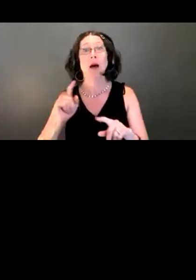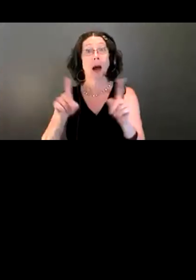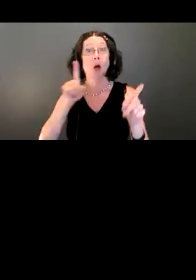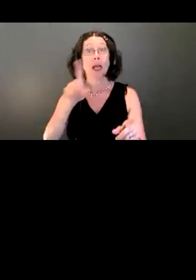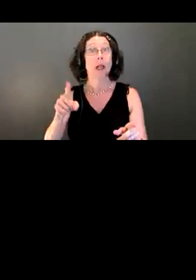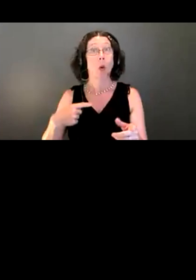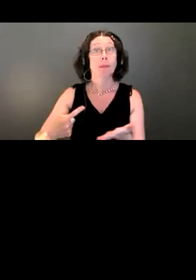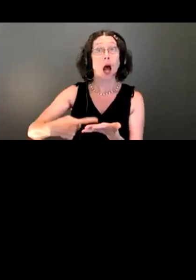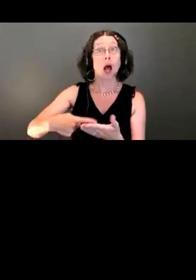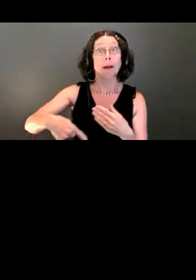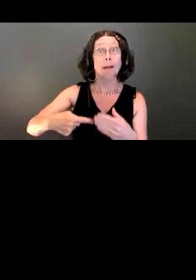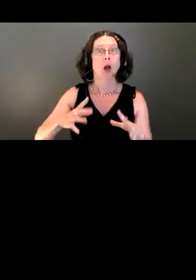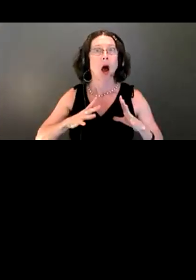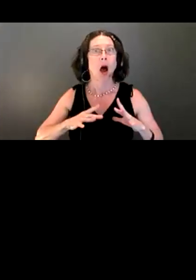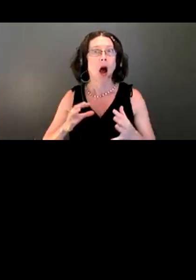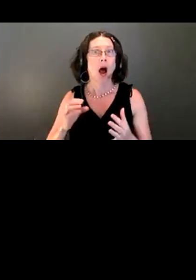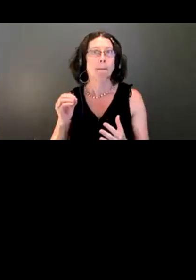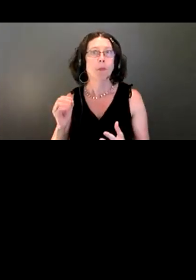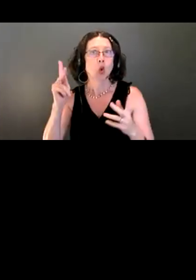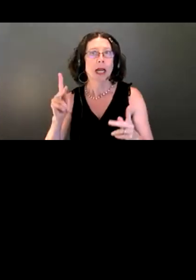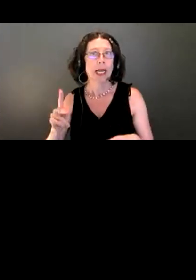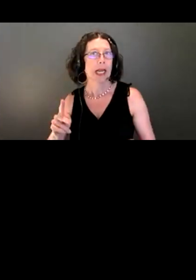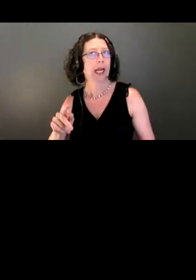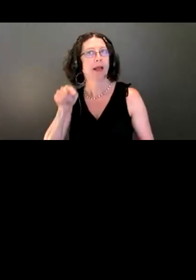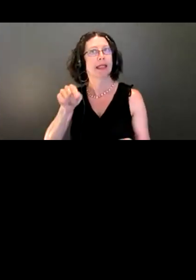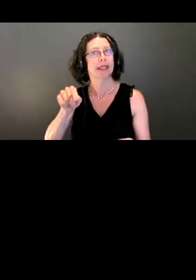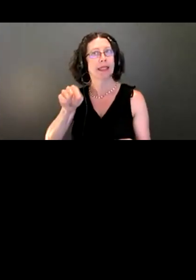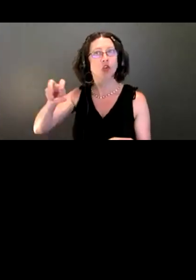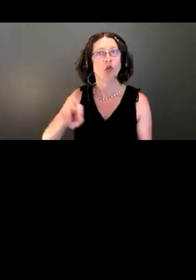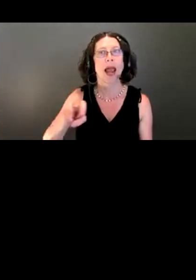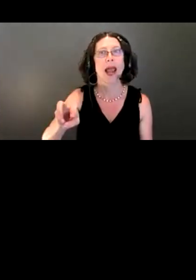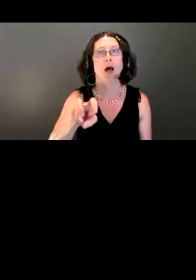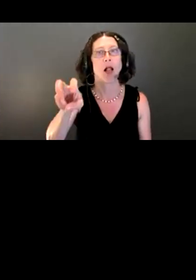upgrade that we have an opportunity to make much more accessible than it currently is.